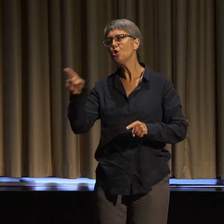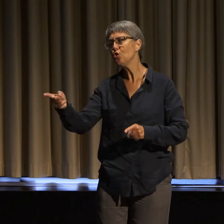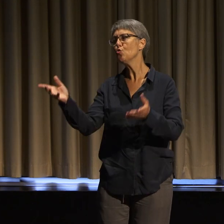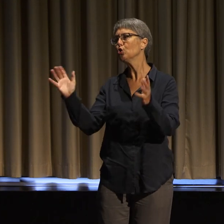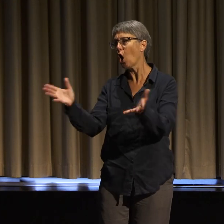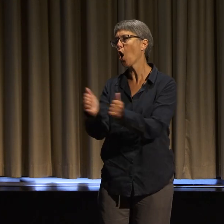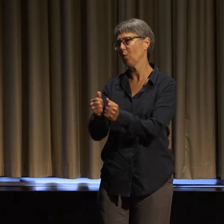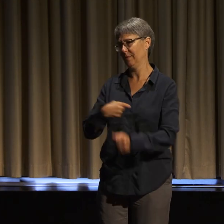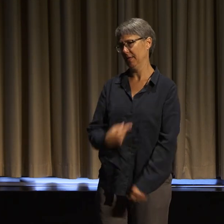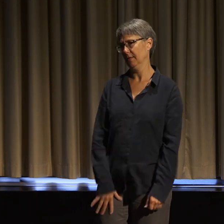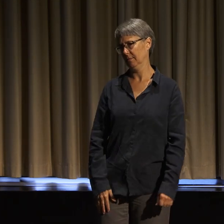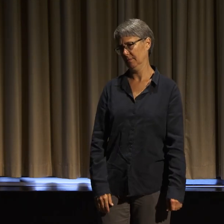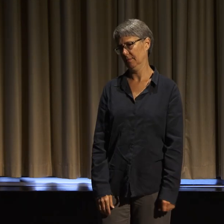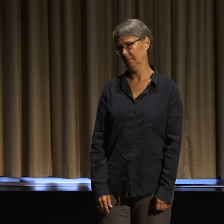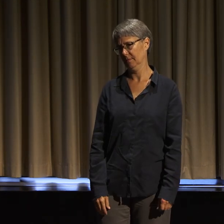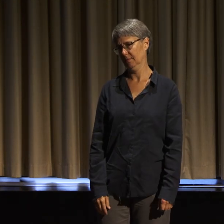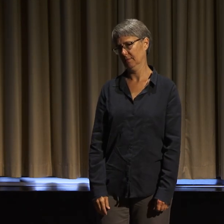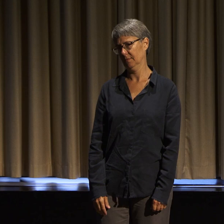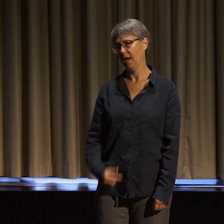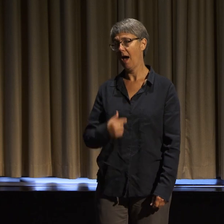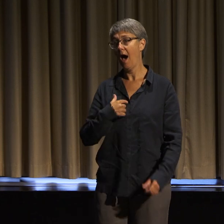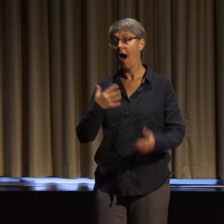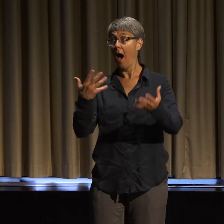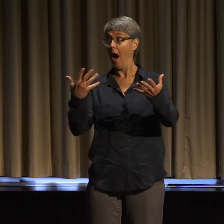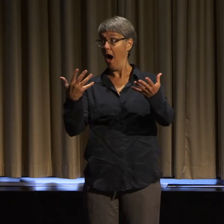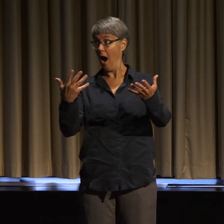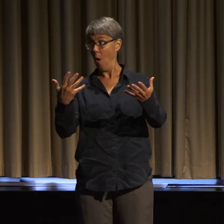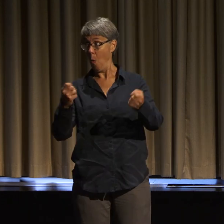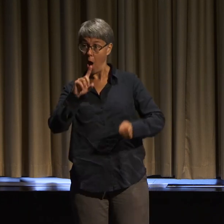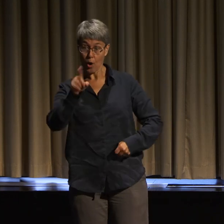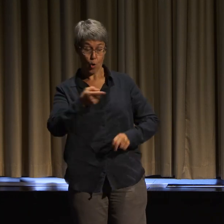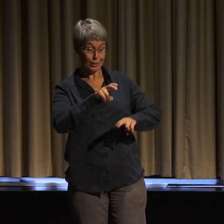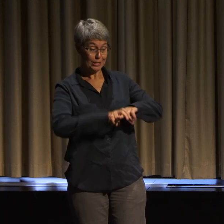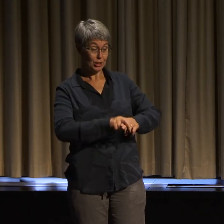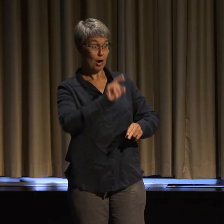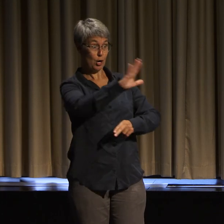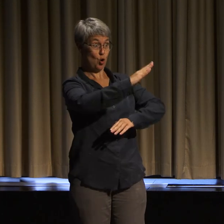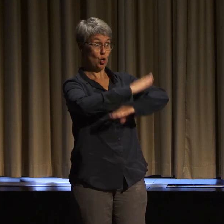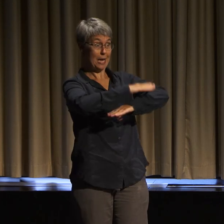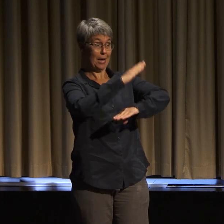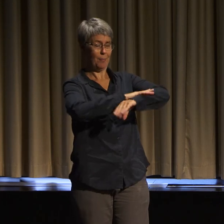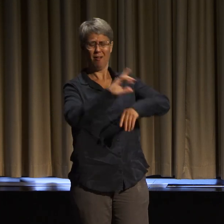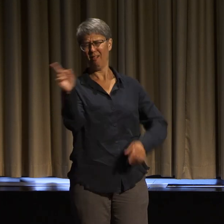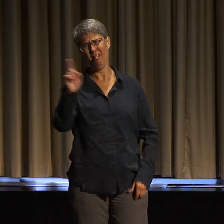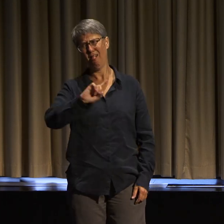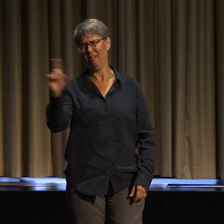I don't want us to get a seat at someone else's table. I want us to be able to build something